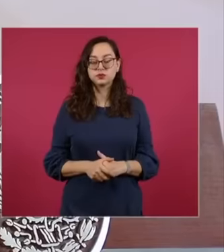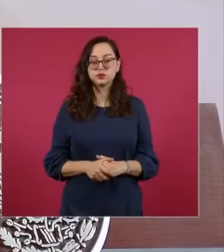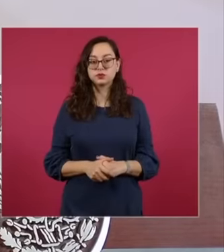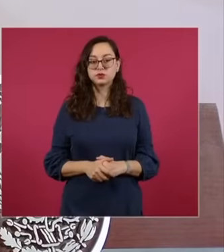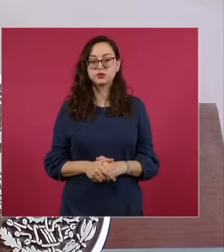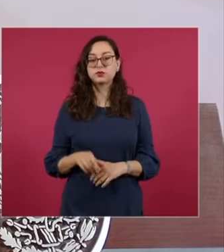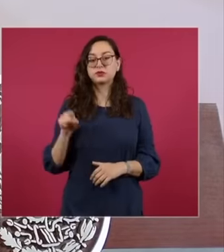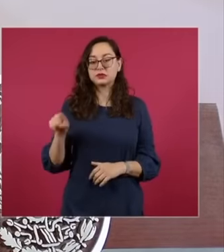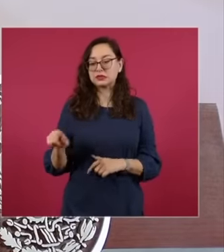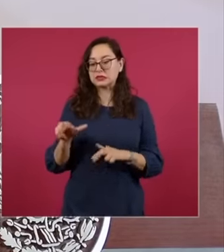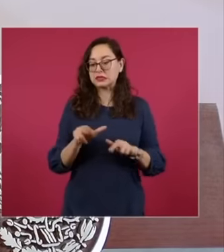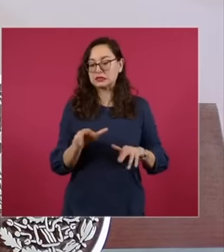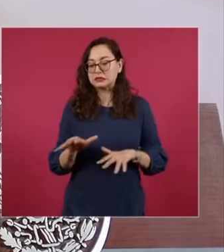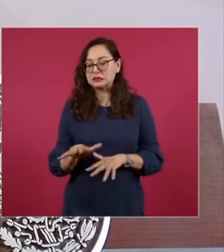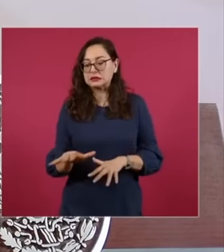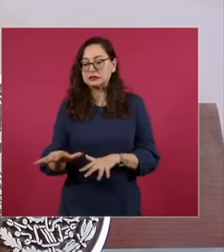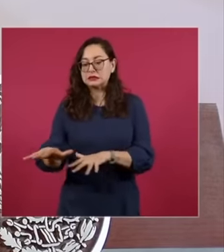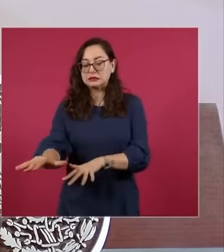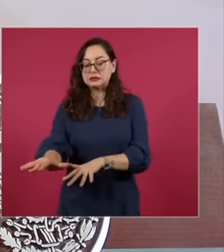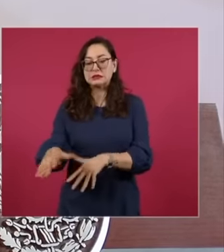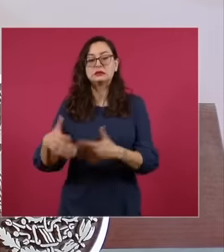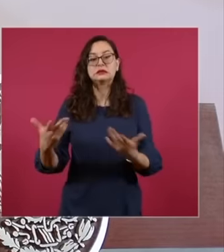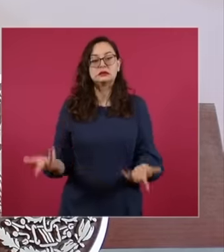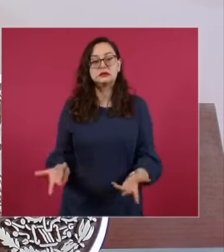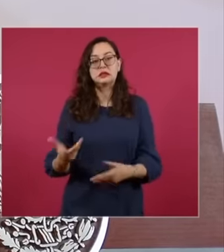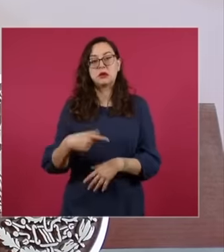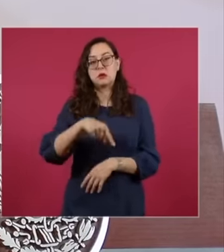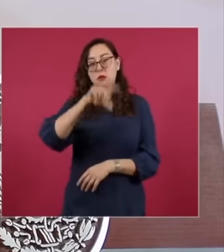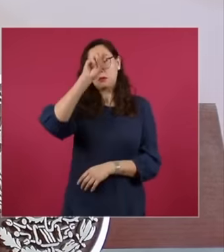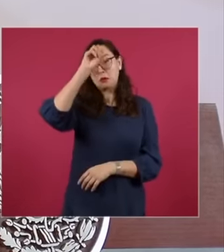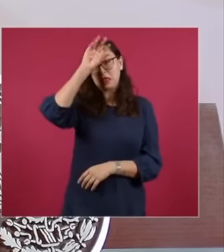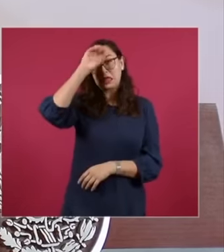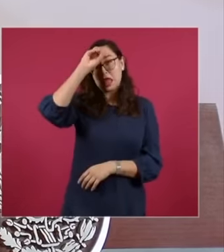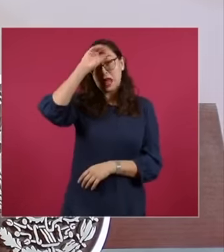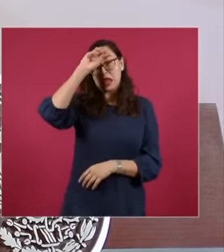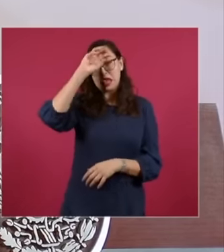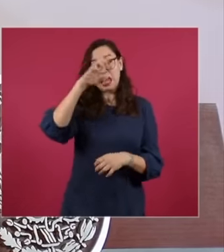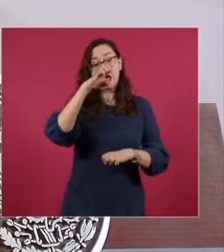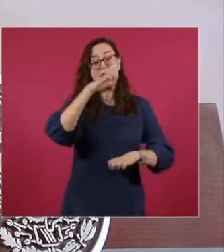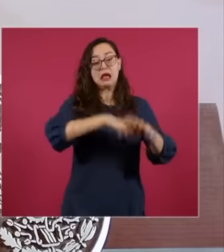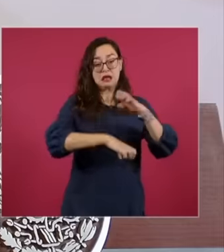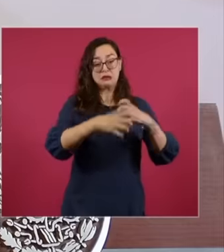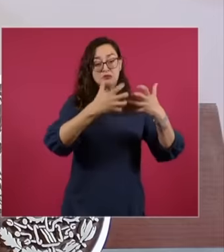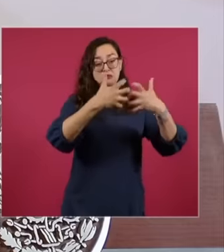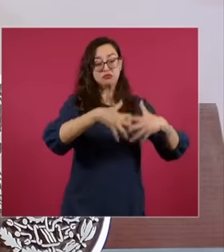the worst environmental disaster in the history of metal mining in Mexico. On August 6,